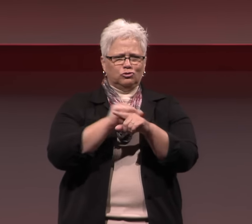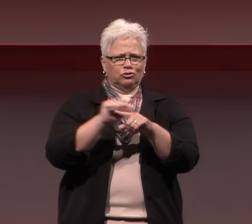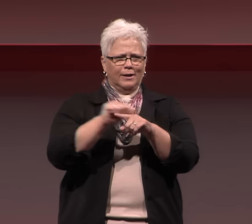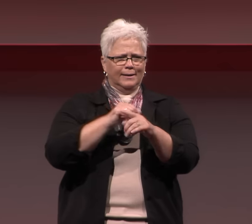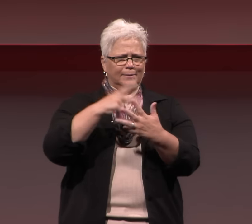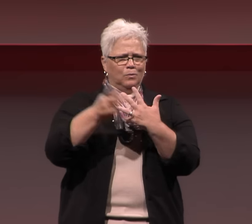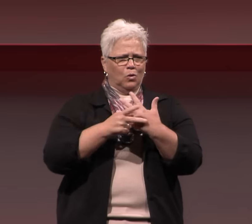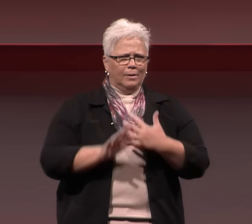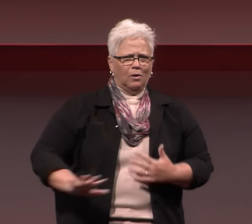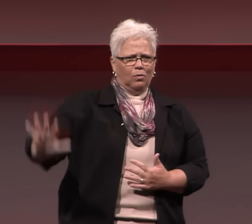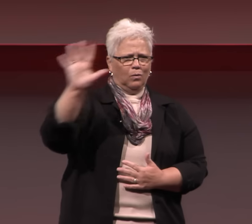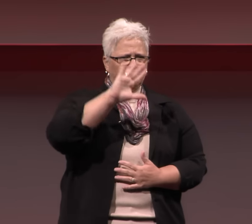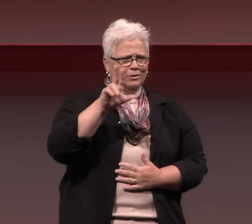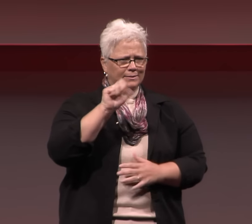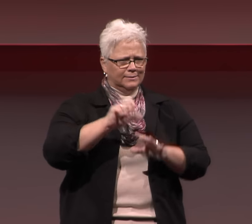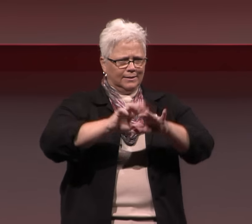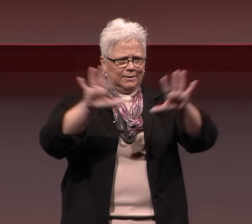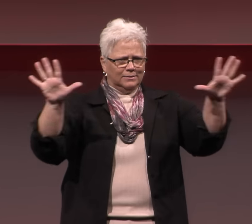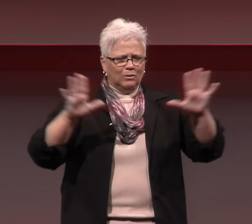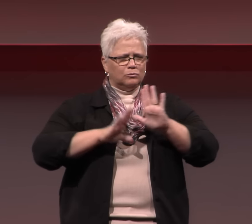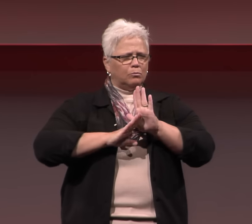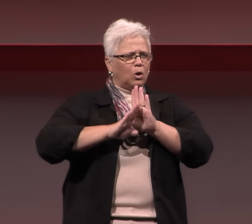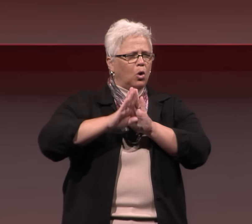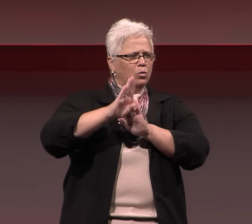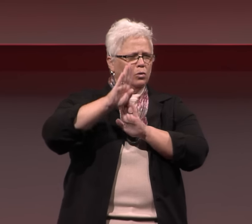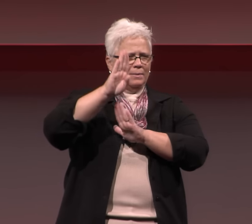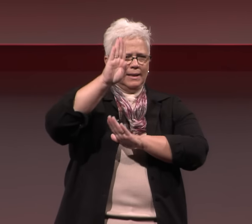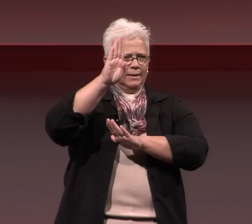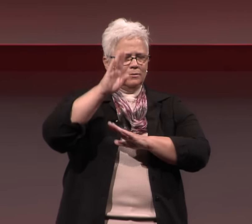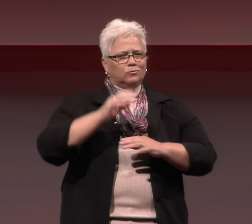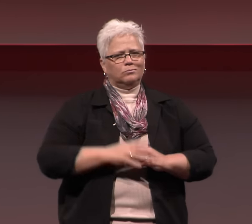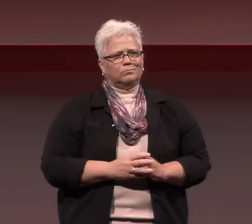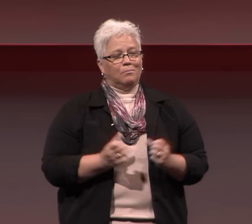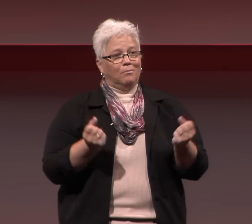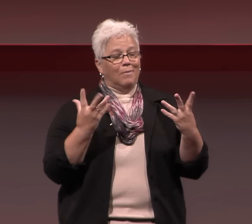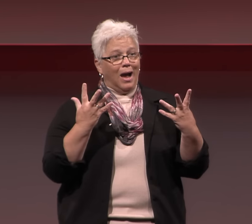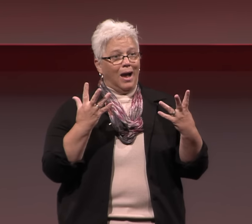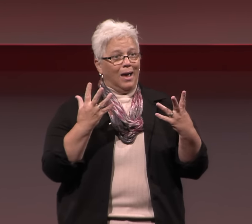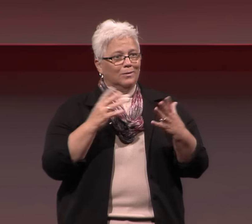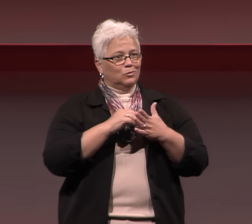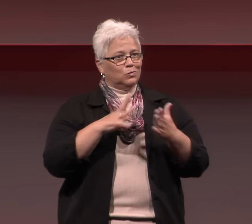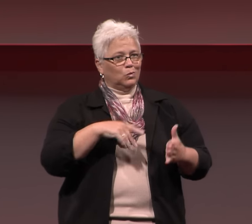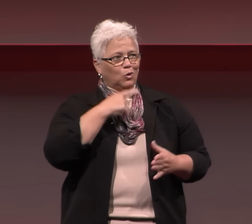college programs were established nationwide, all over the US, to train interpreters,